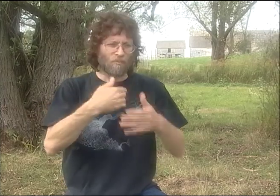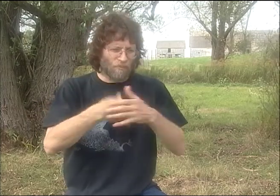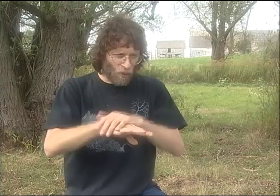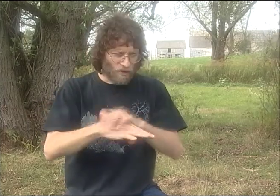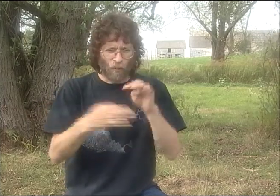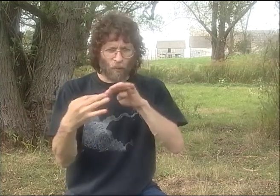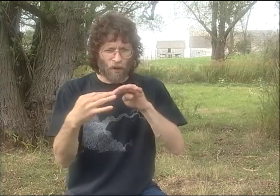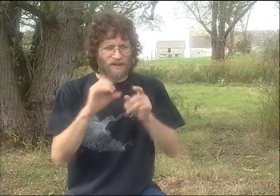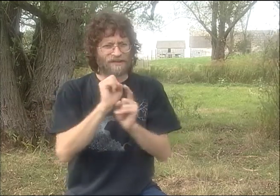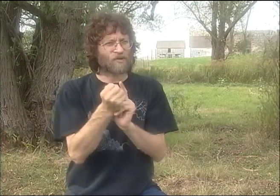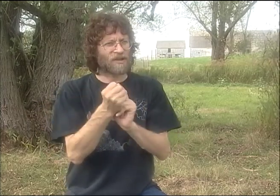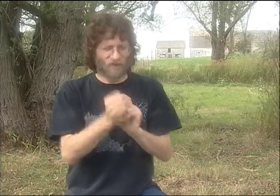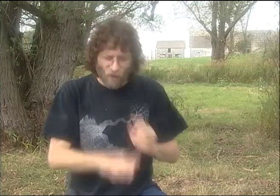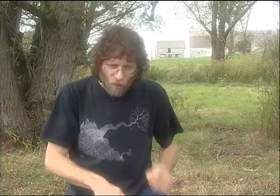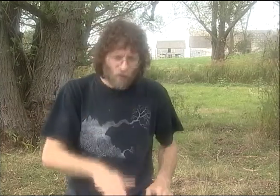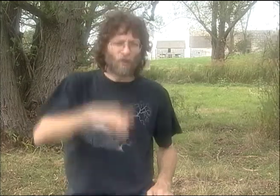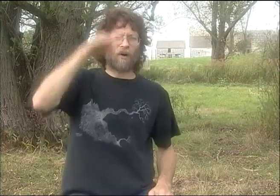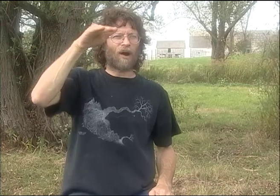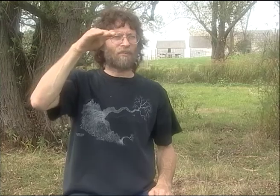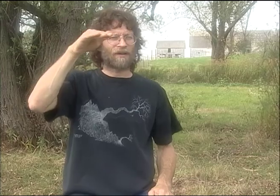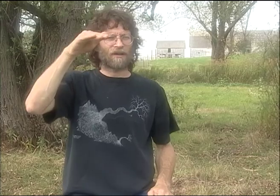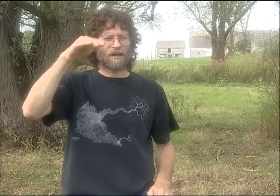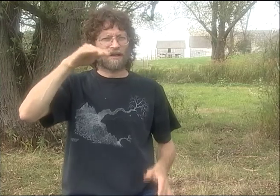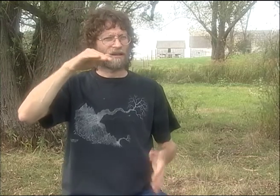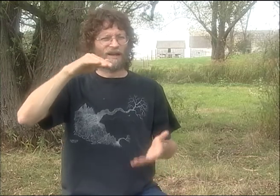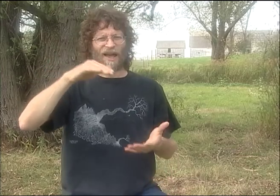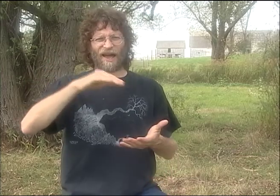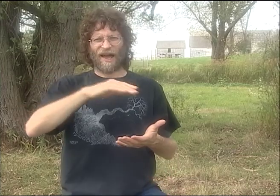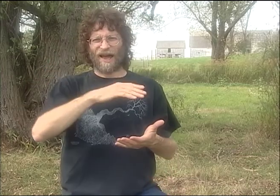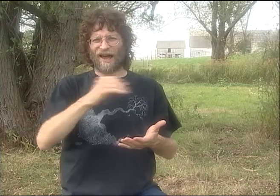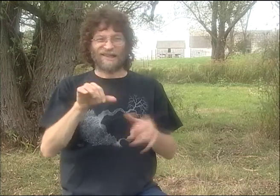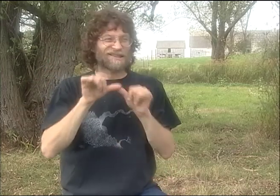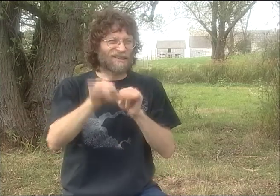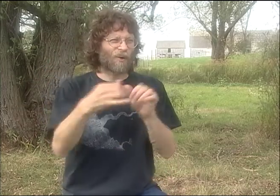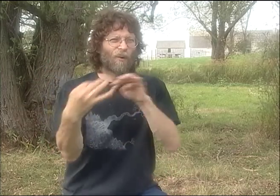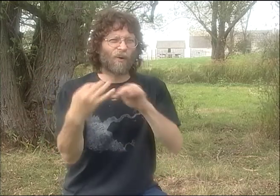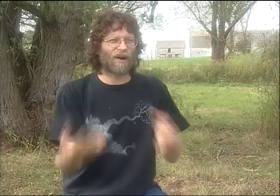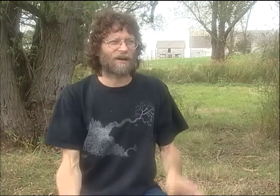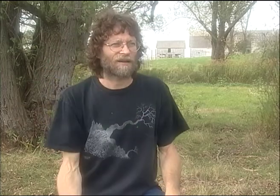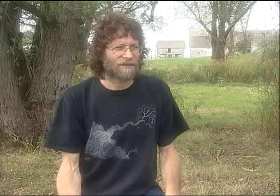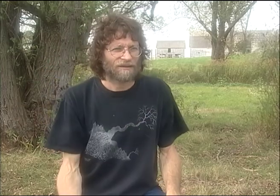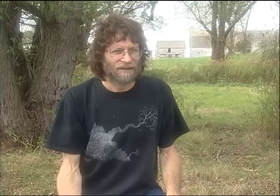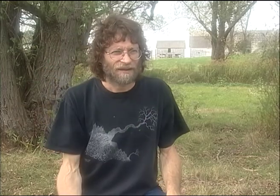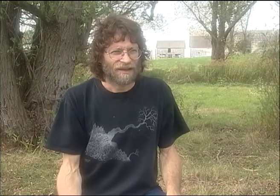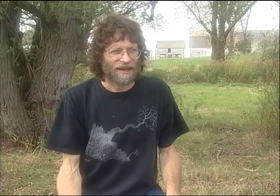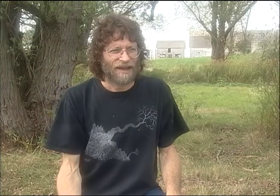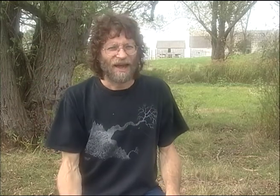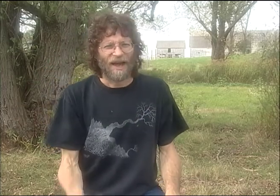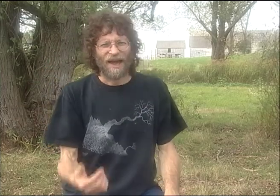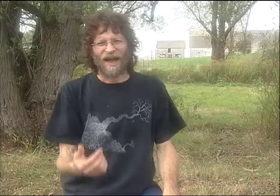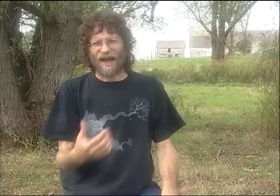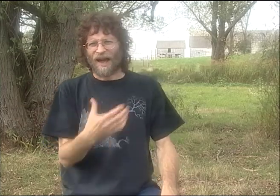AND I LOOKED AT ALL THESE 3 DIFFERENT GEOGRAPHIC LOCATIONS AND THOUGHT ABOUT THE CHILDREN WHO ARE BORN INTO WAR-TORN AREAS